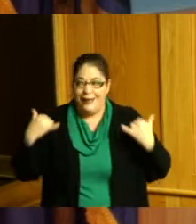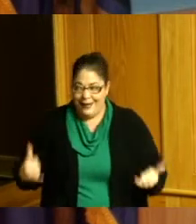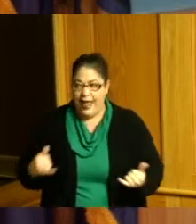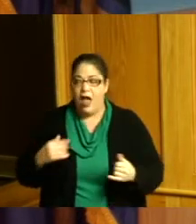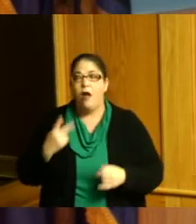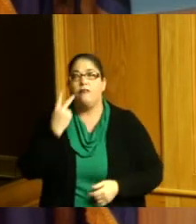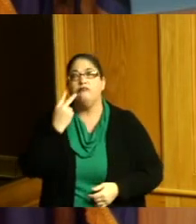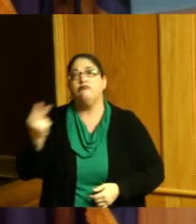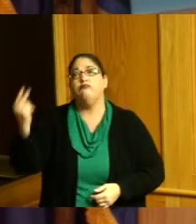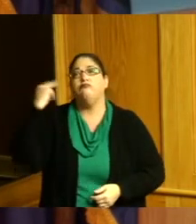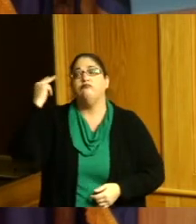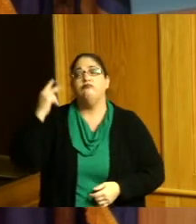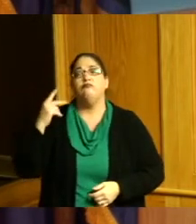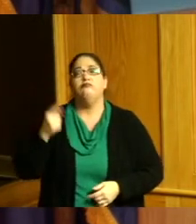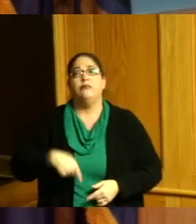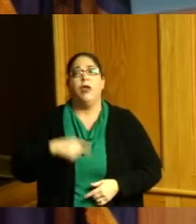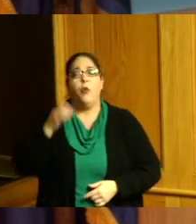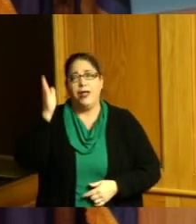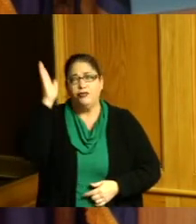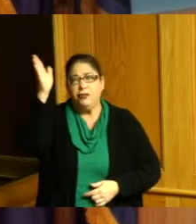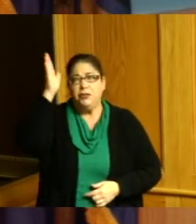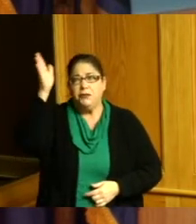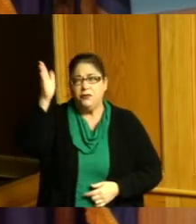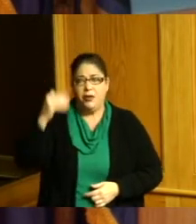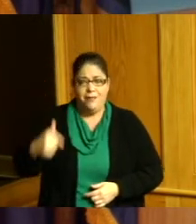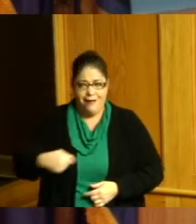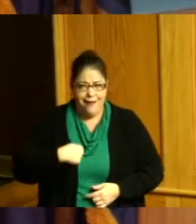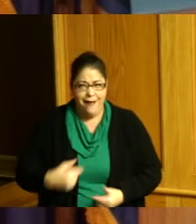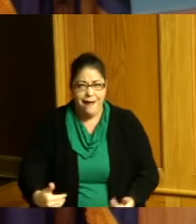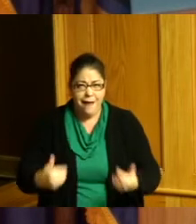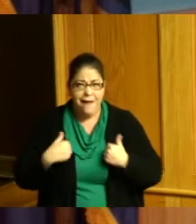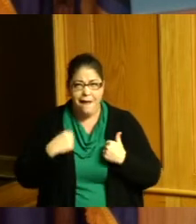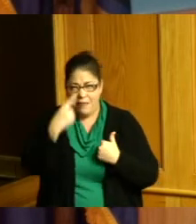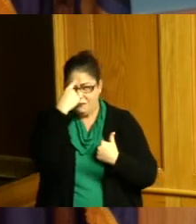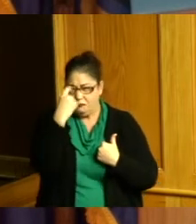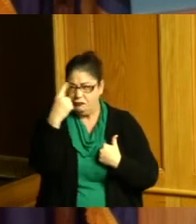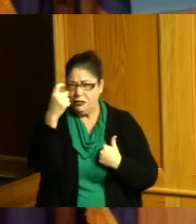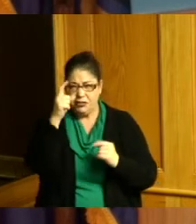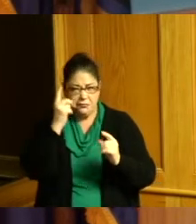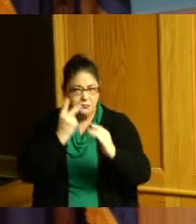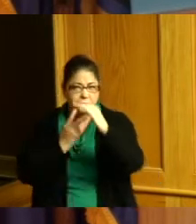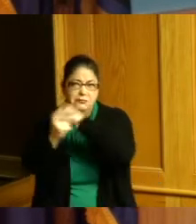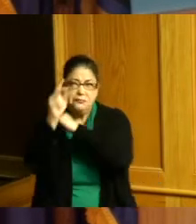given the speeches of the dream that we begin to take the action of the dream and as you mentioned